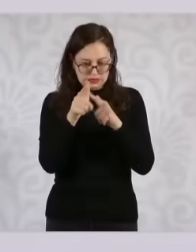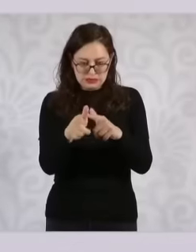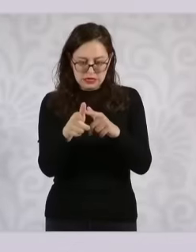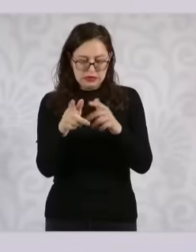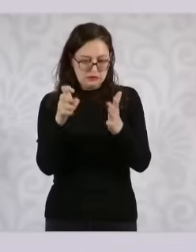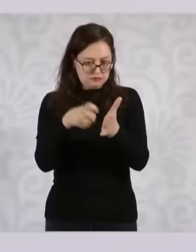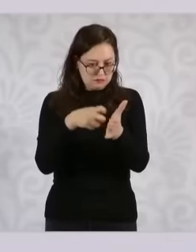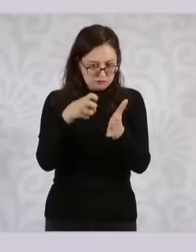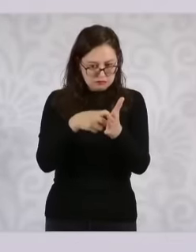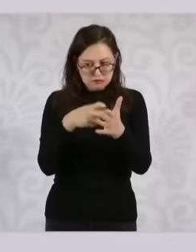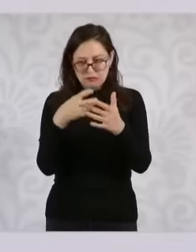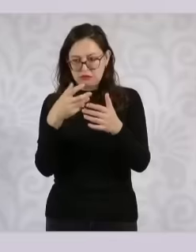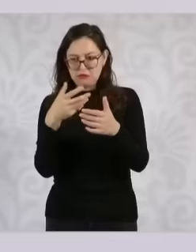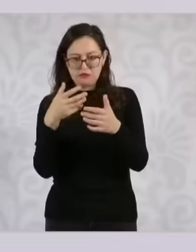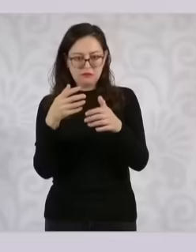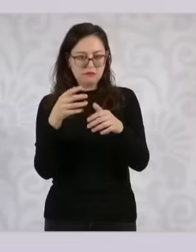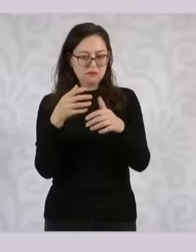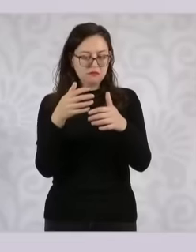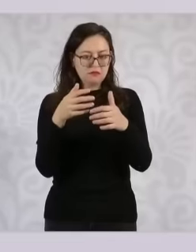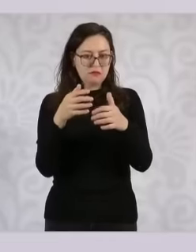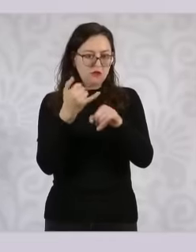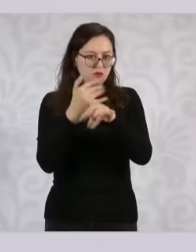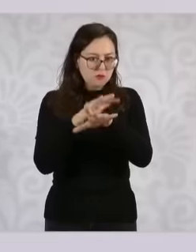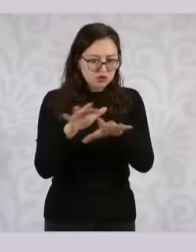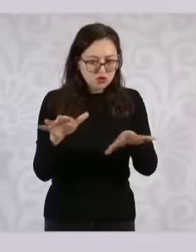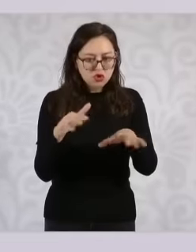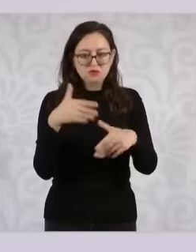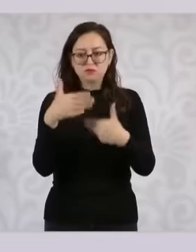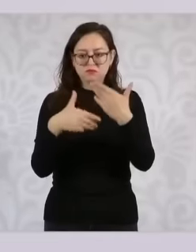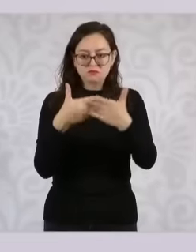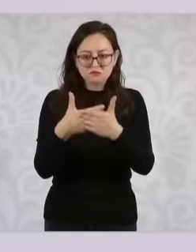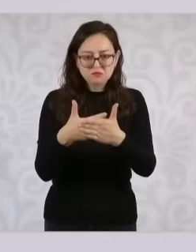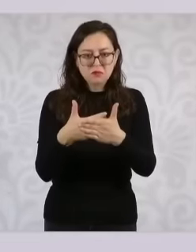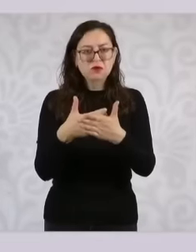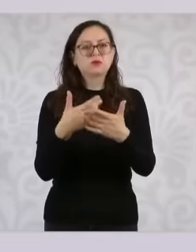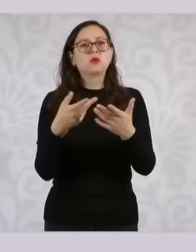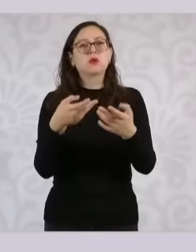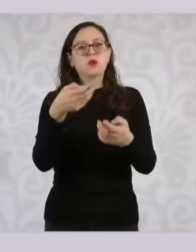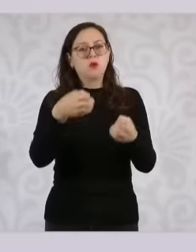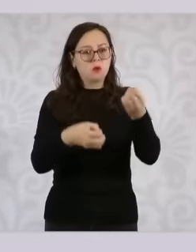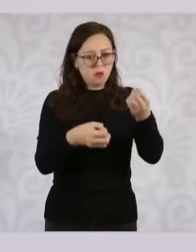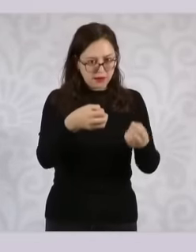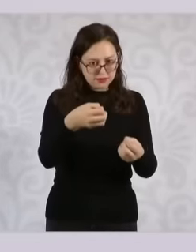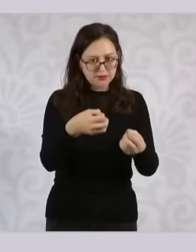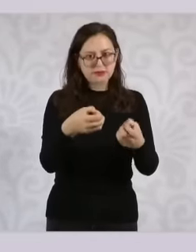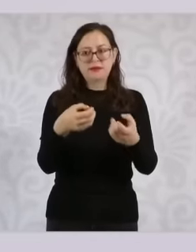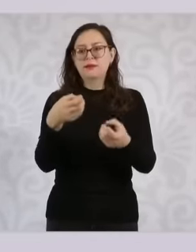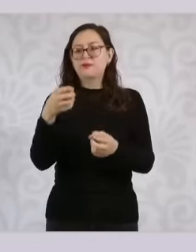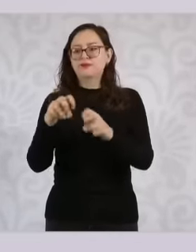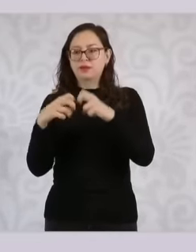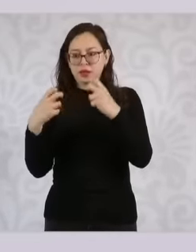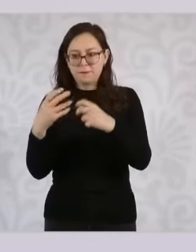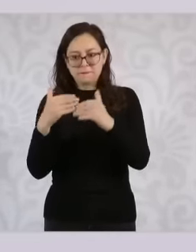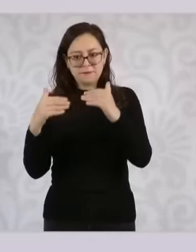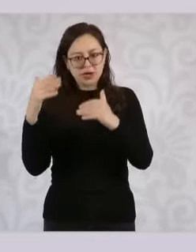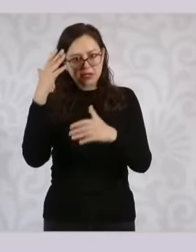information and certainty of what the election of judges will be in In the extraordinary election